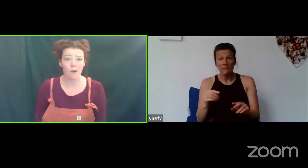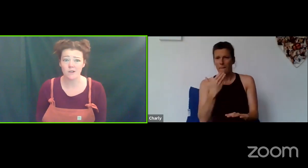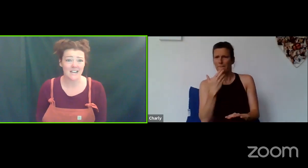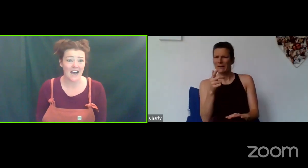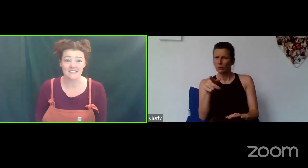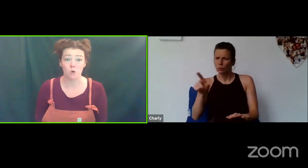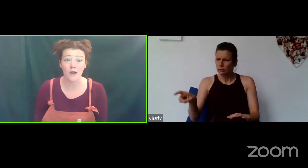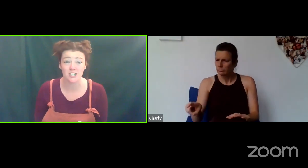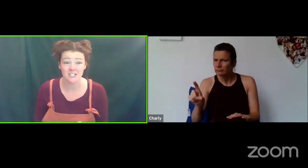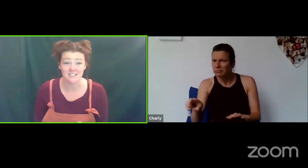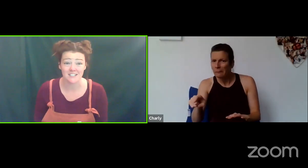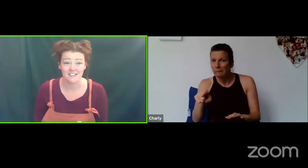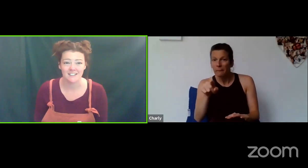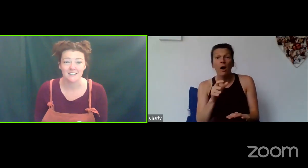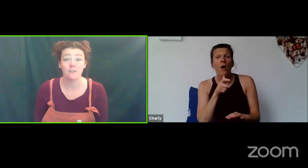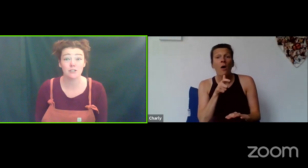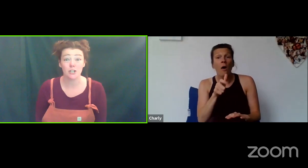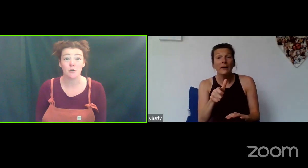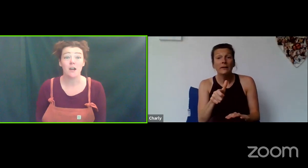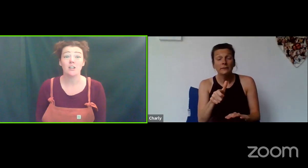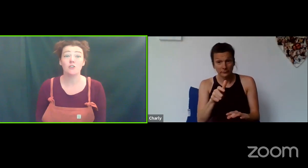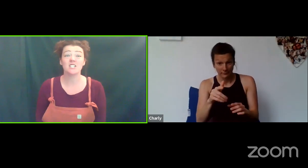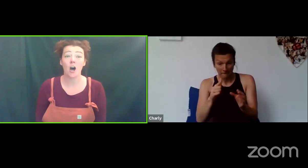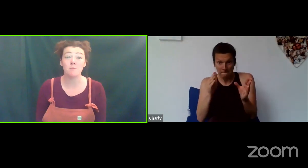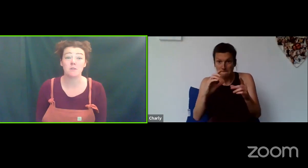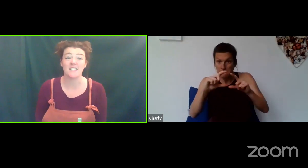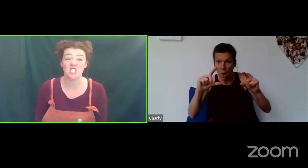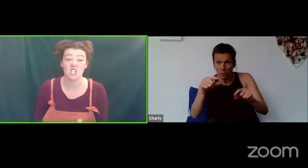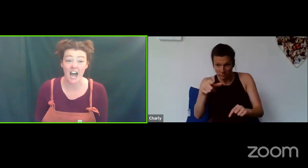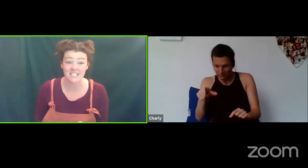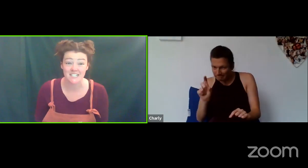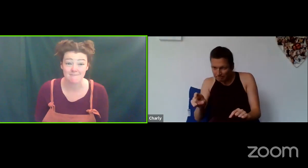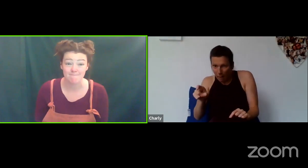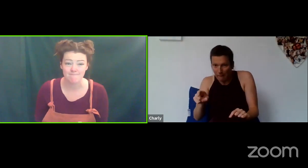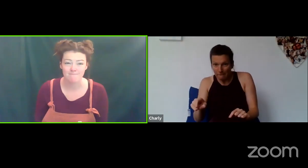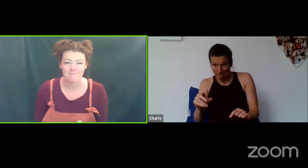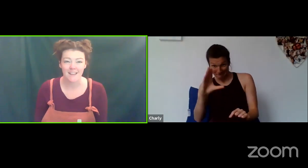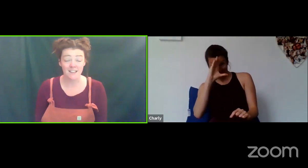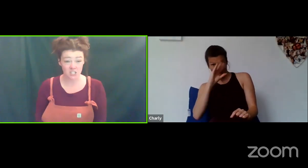might want to ask some questions. If you do, you can type them in the chat, in the